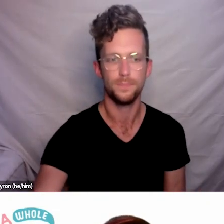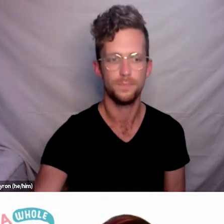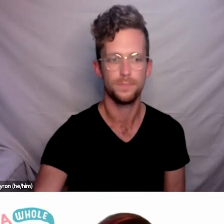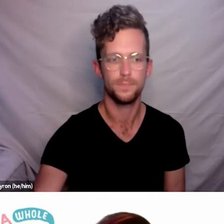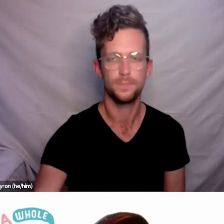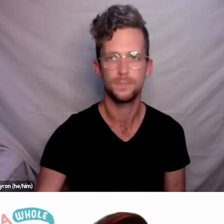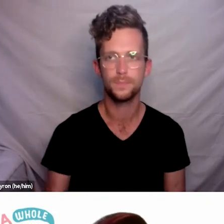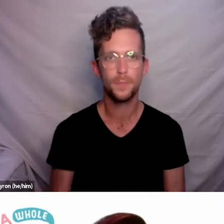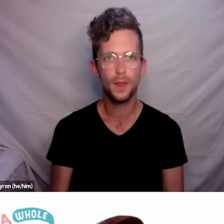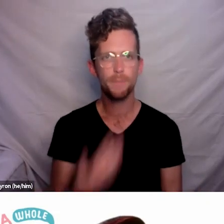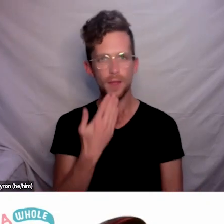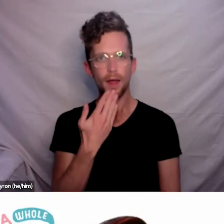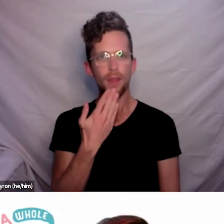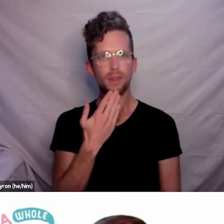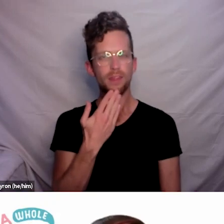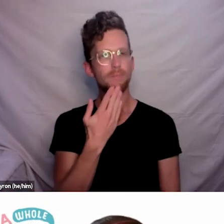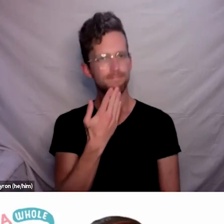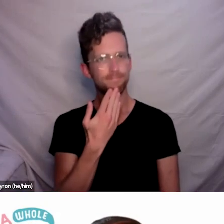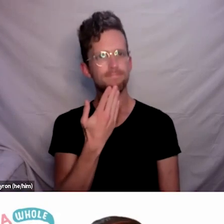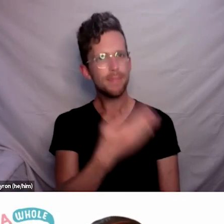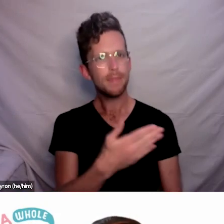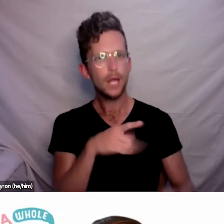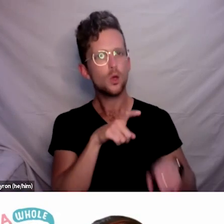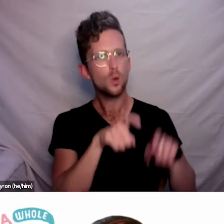Thanks, Paula.